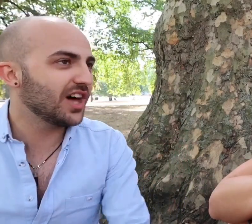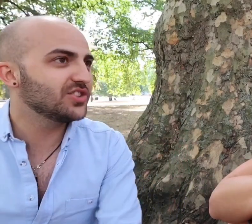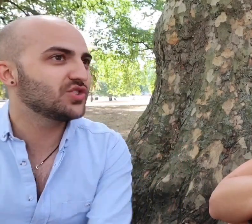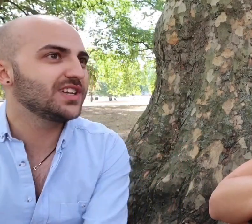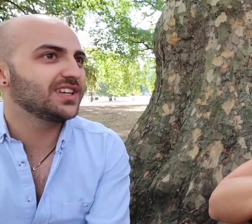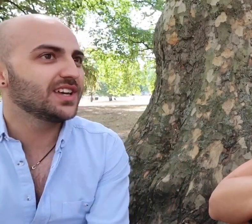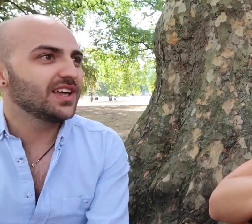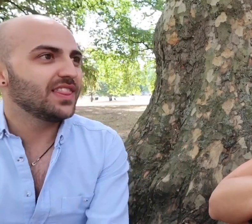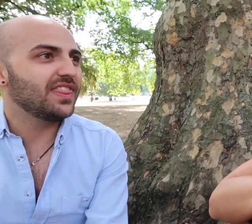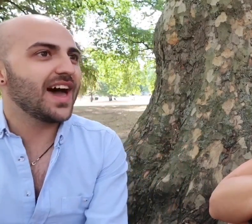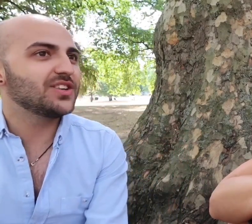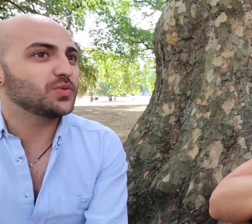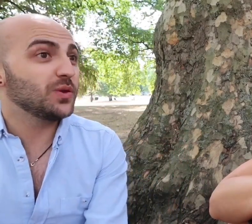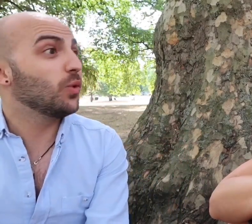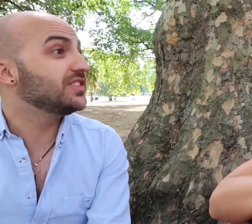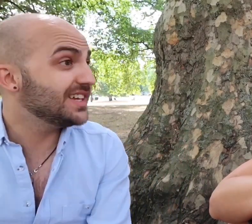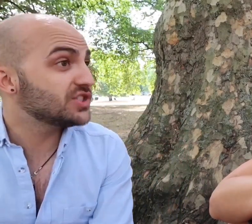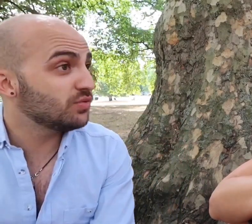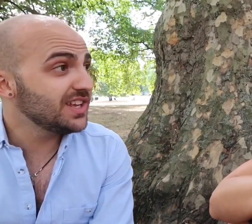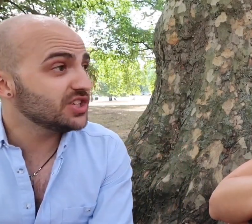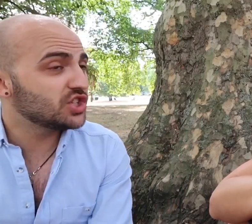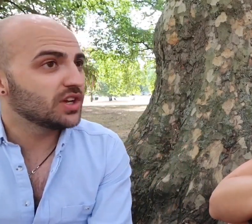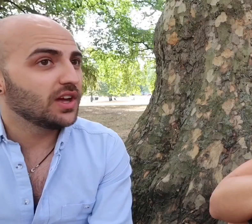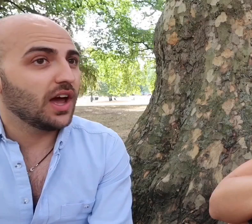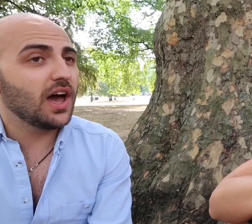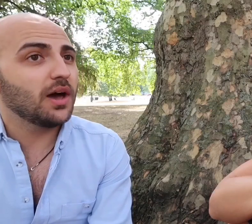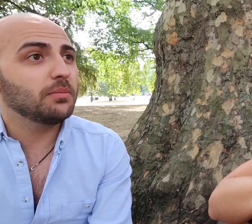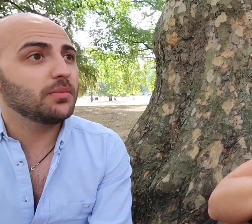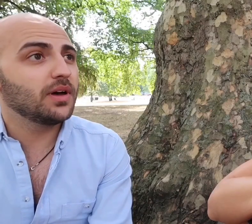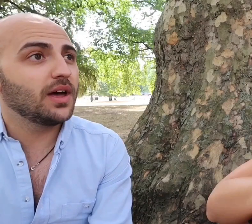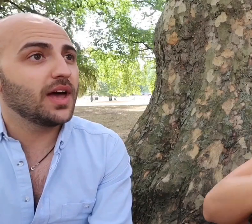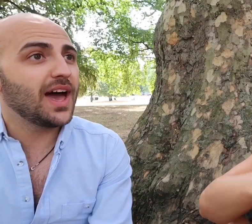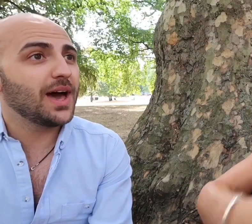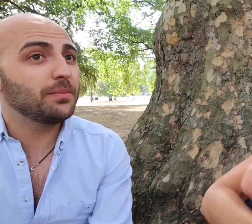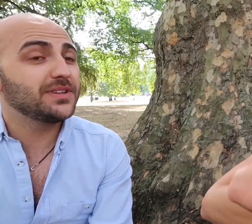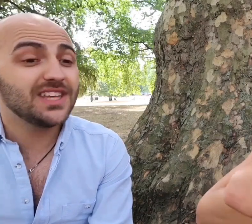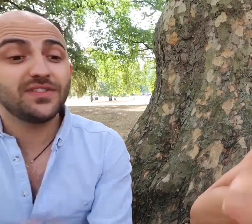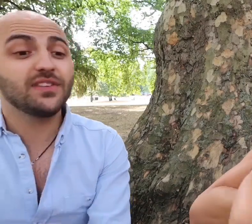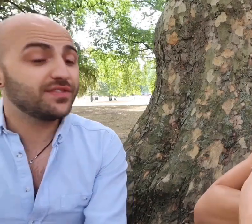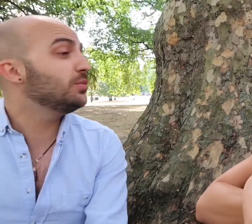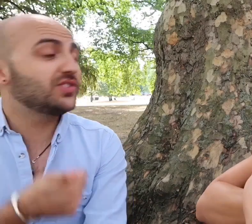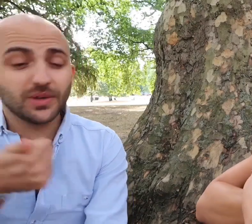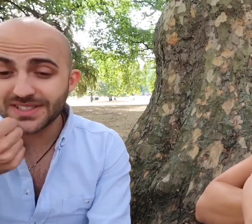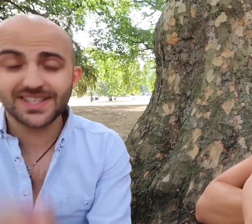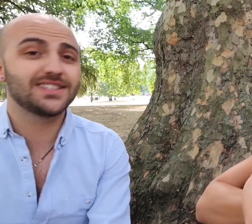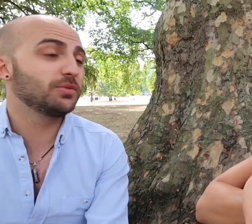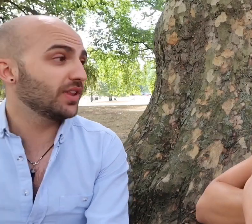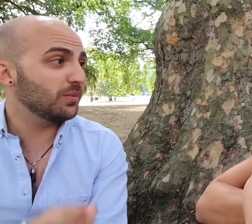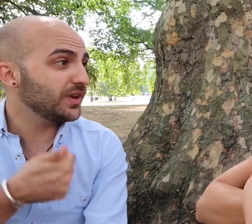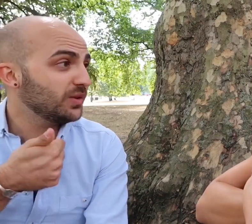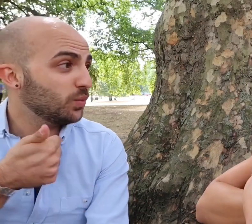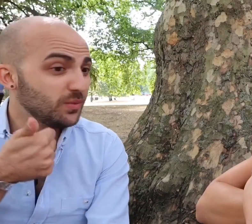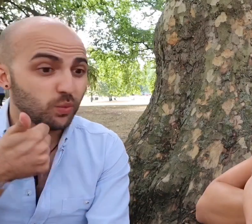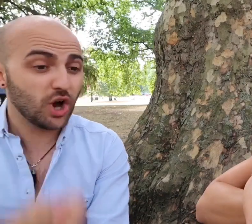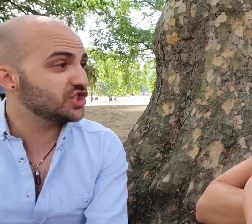country that we want it to reach. But TV or film is so accessible and we watch